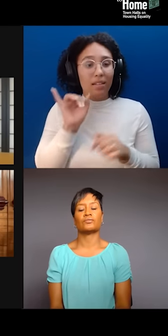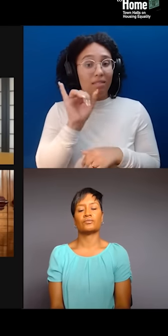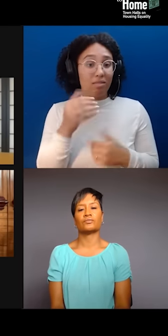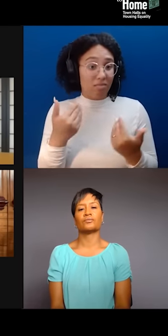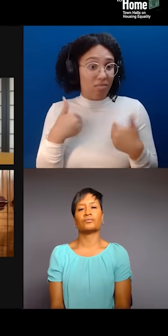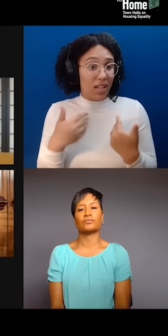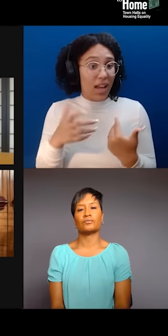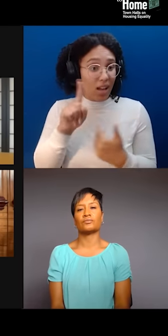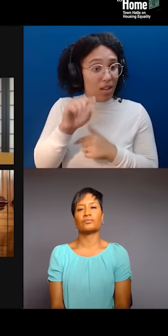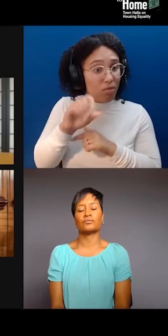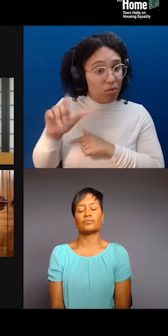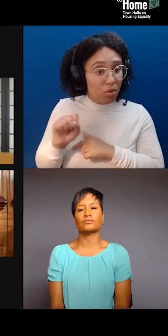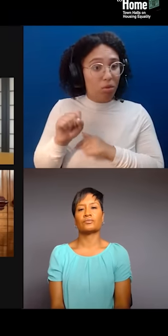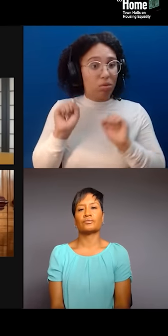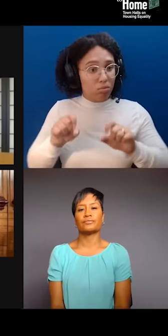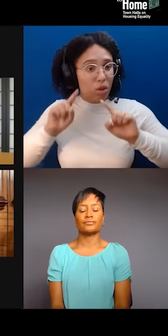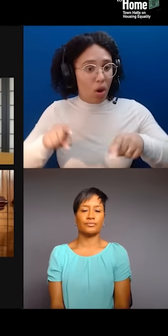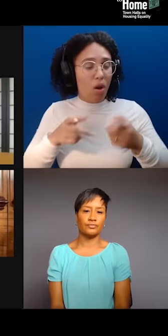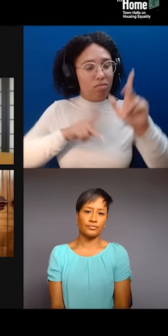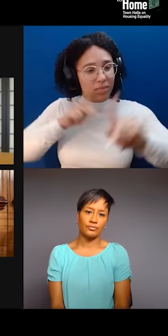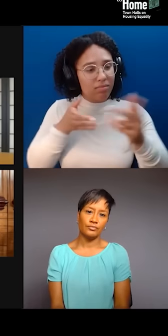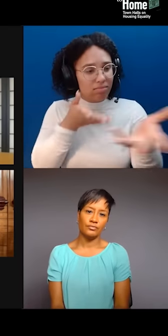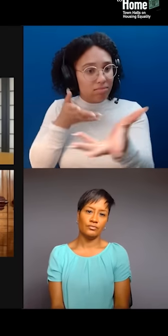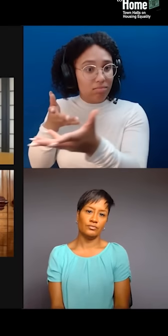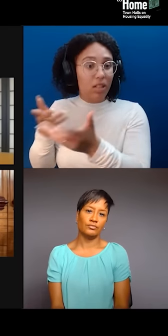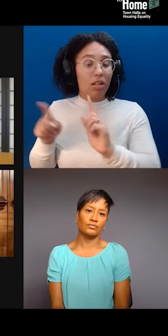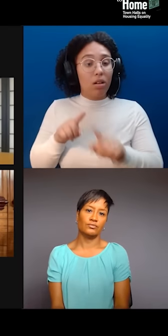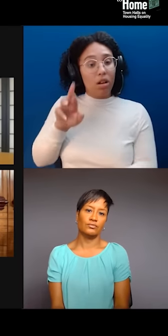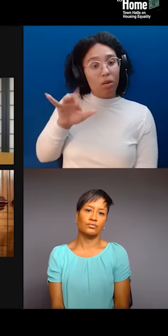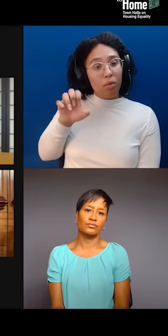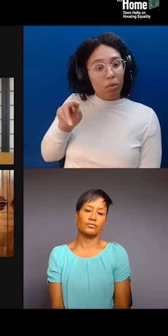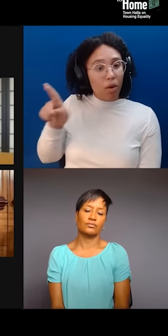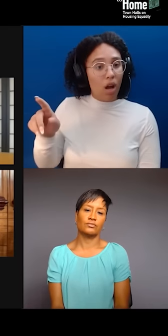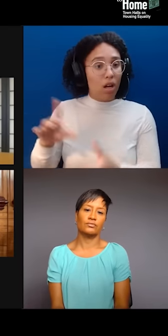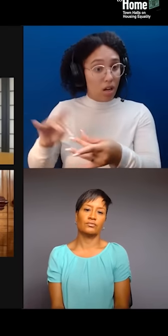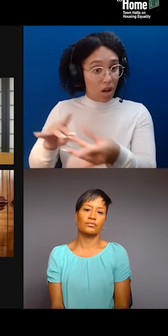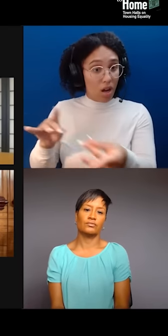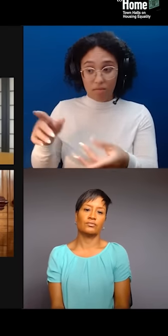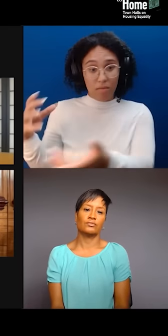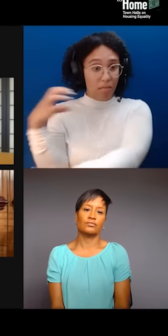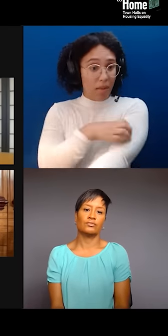when we feel like we've lost the power, right? Because they are brainwashing us to think, "Well, you as individuals have no power."